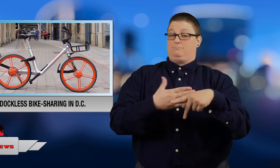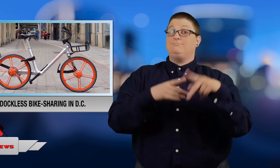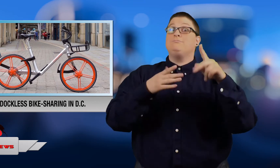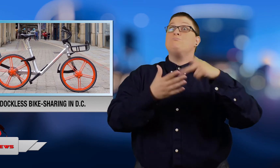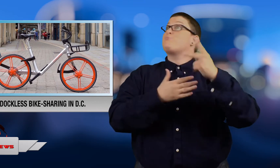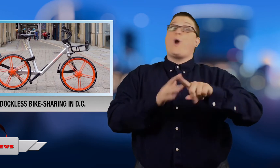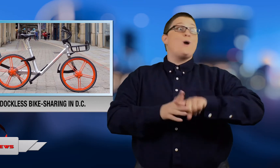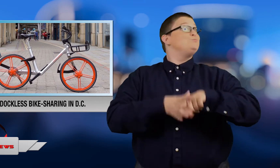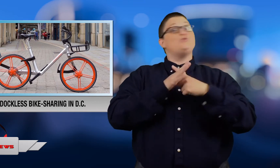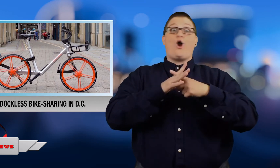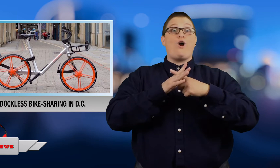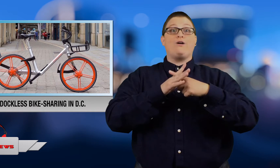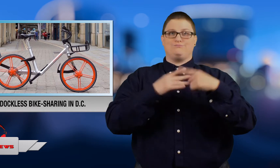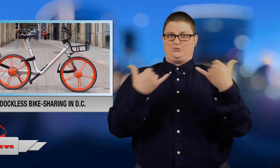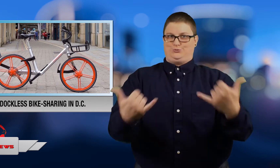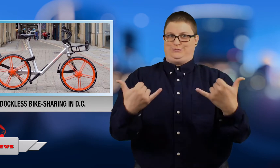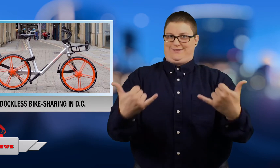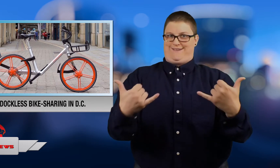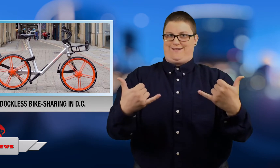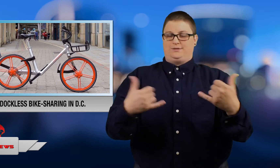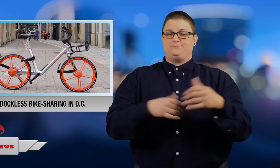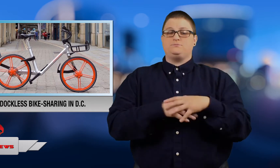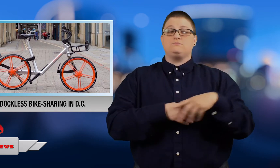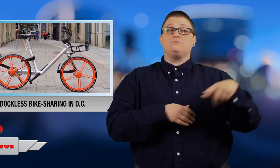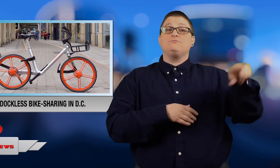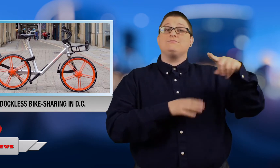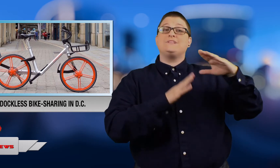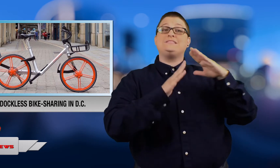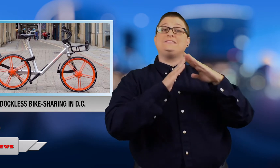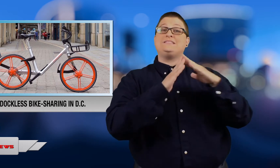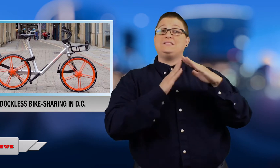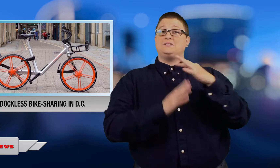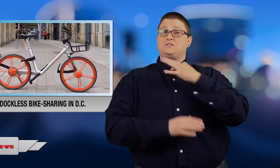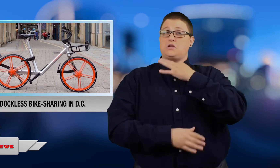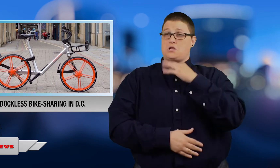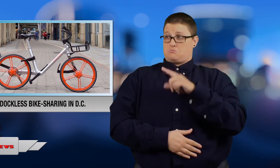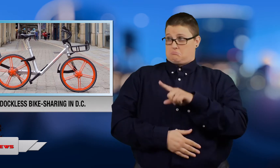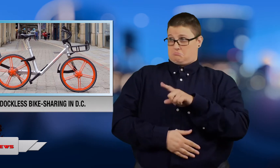The program launched today. The city is looking at whether